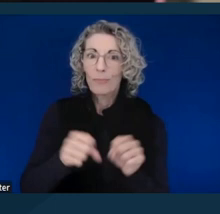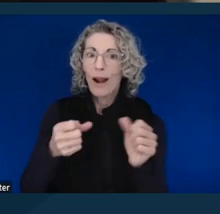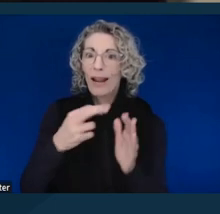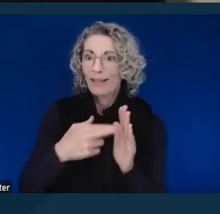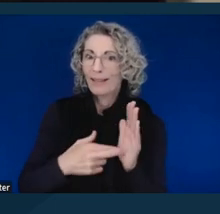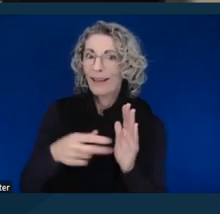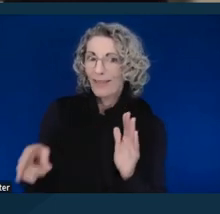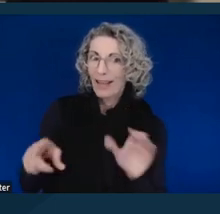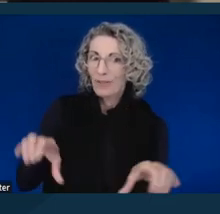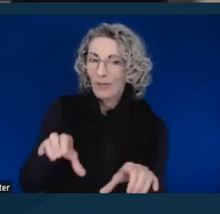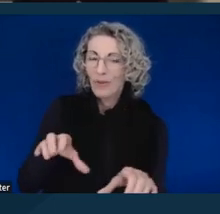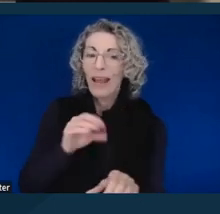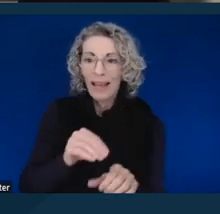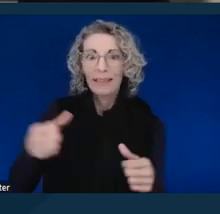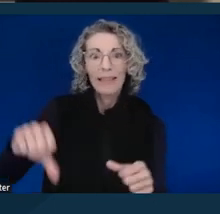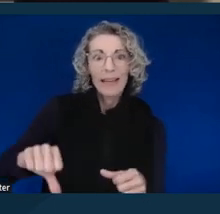in denying these disability accommodations.